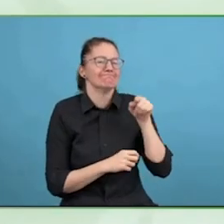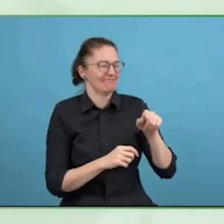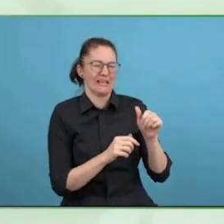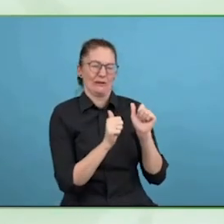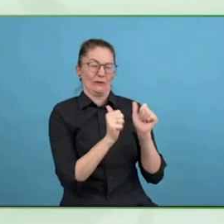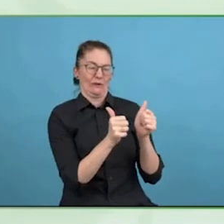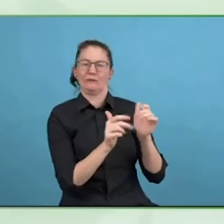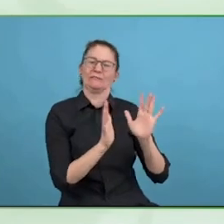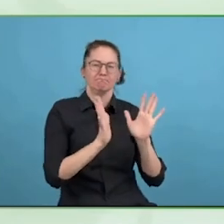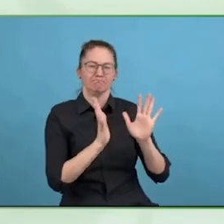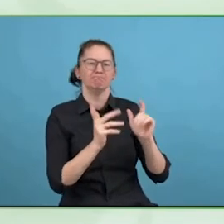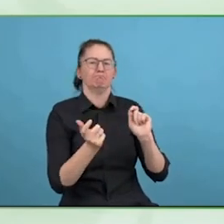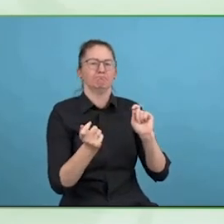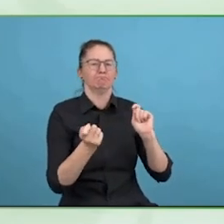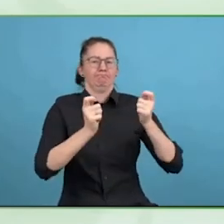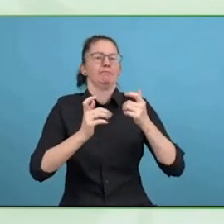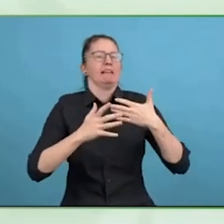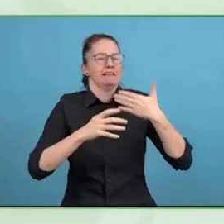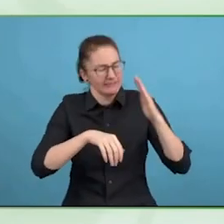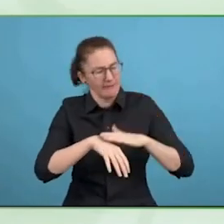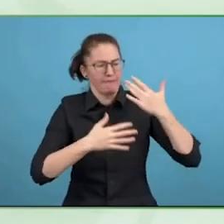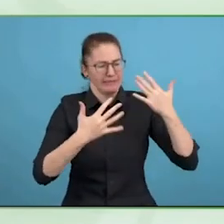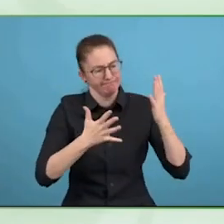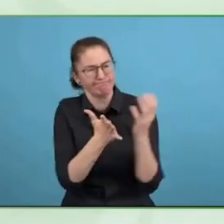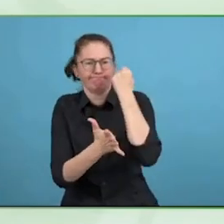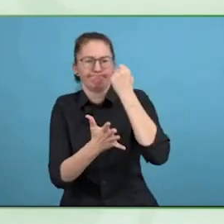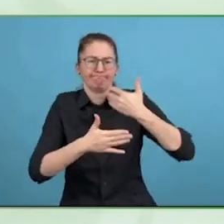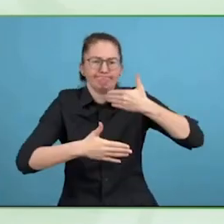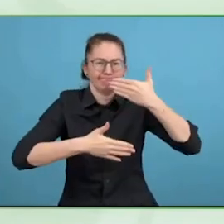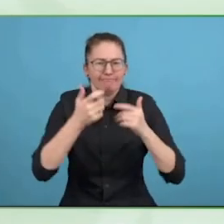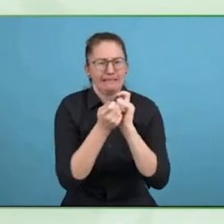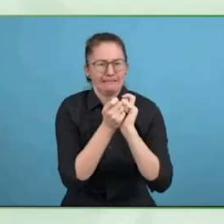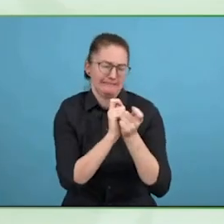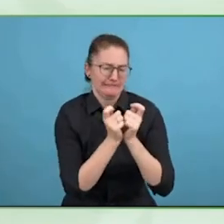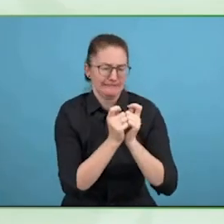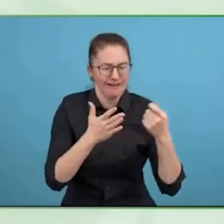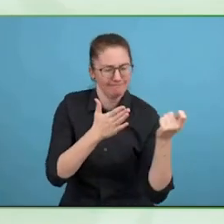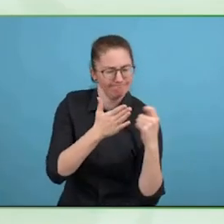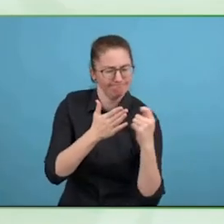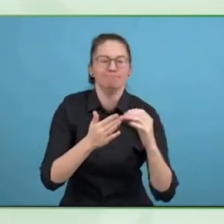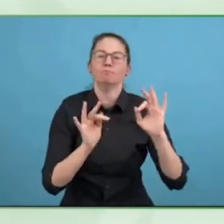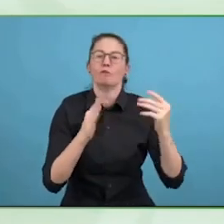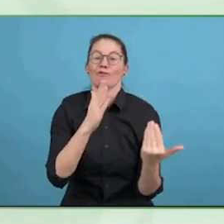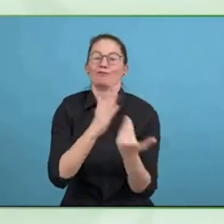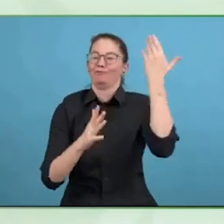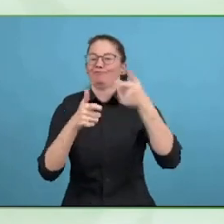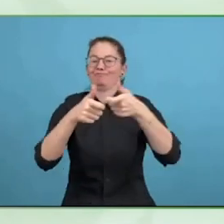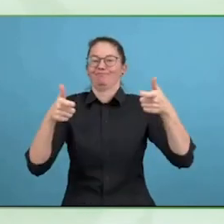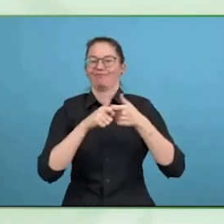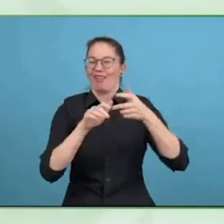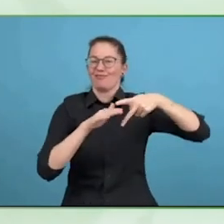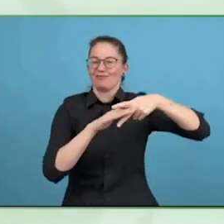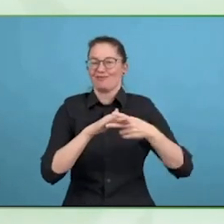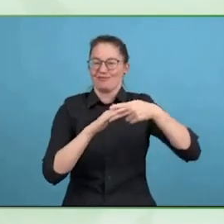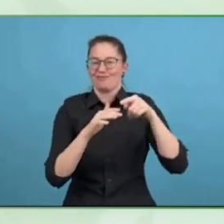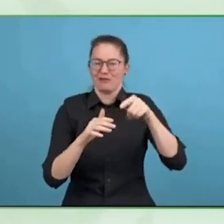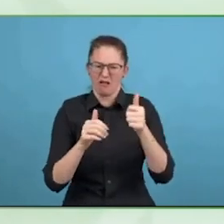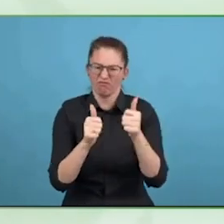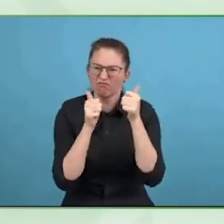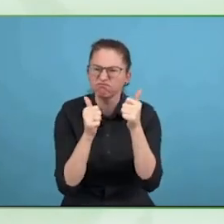consultations, looking at existing benchmarking tools, looking at efforts to encourage companies to define and deliver best practice